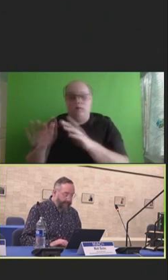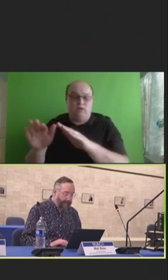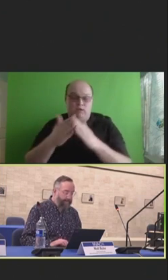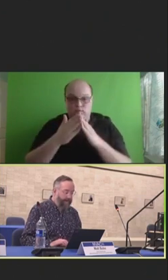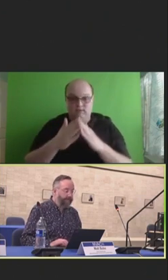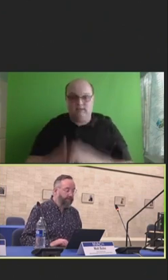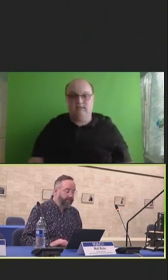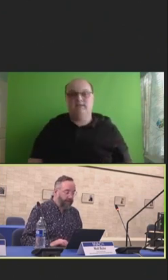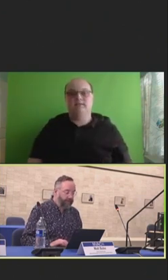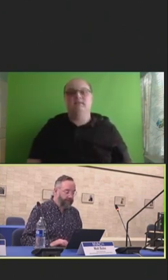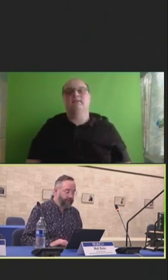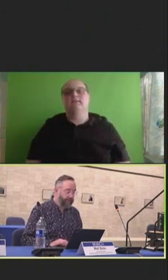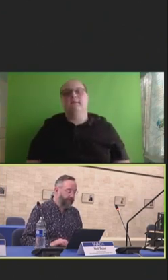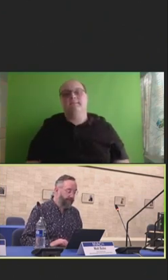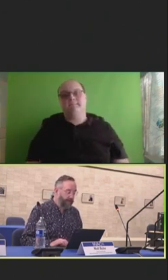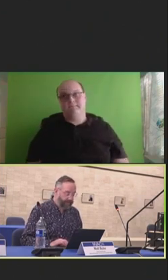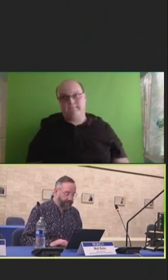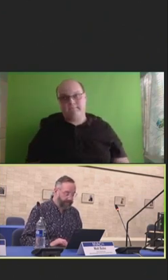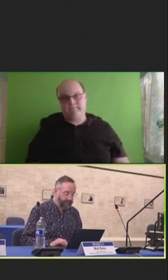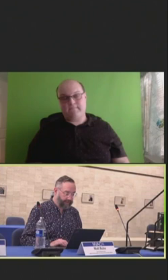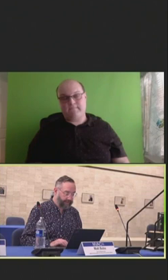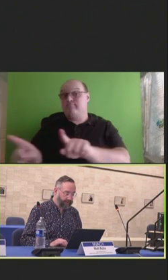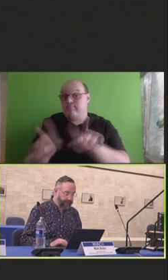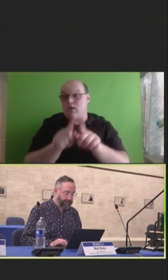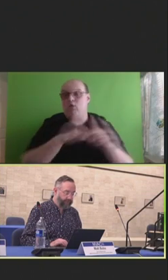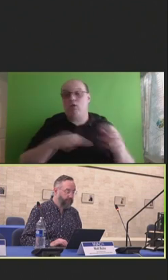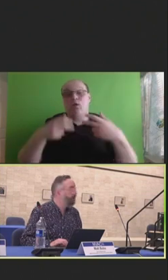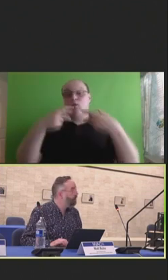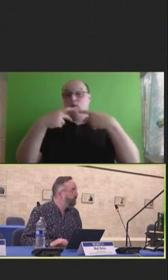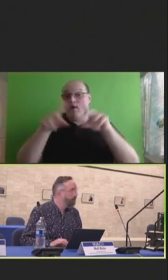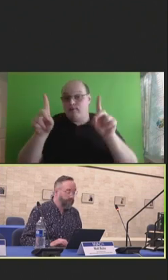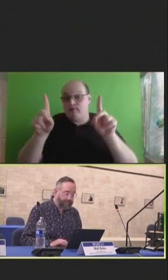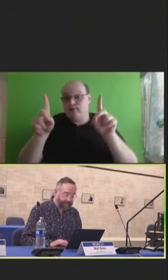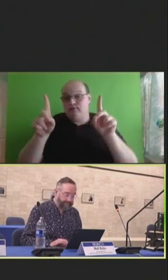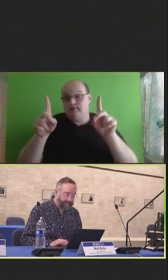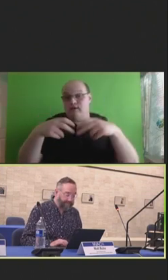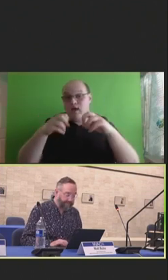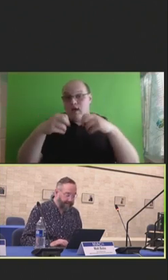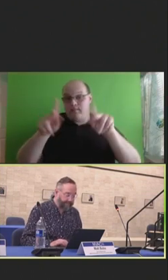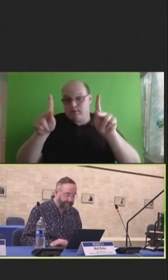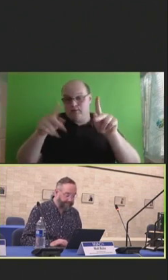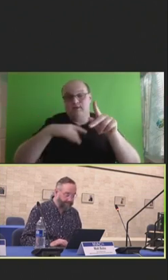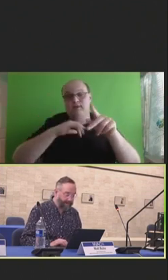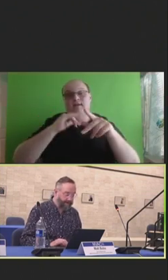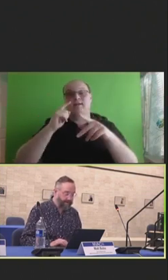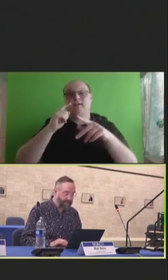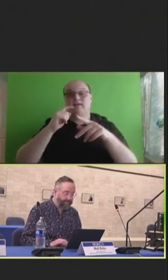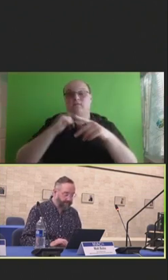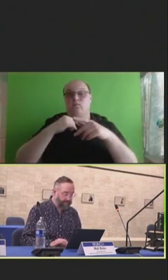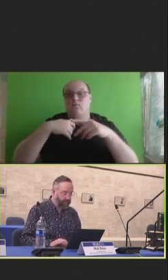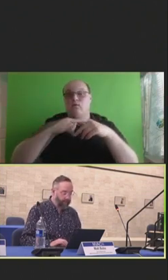And then we've also taken the opportunity to do site visits at some of our funded local